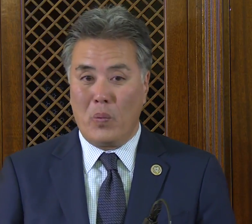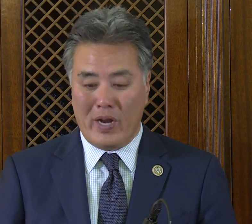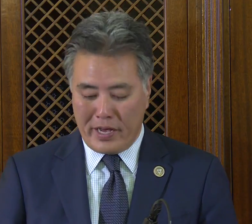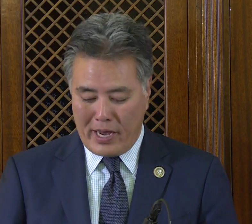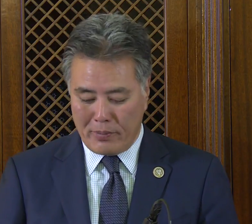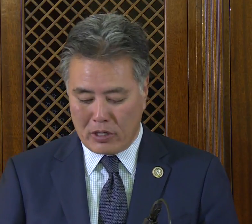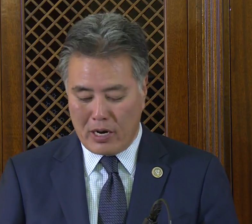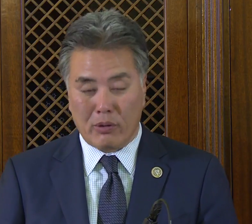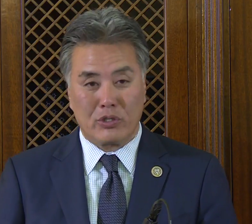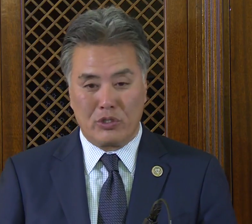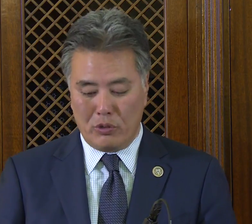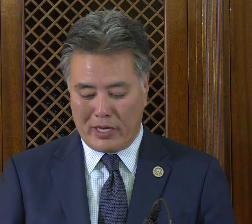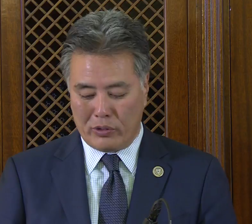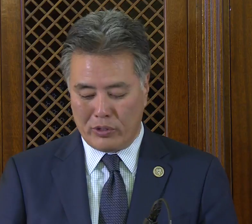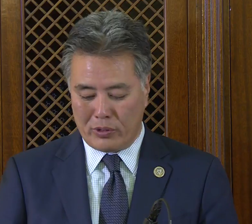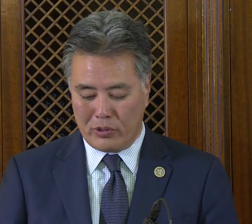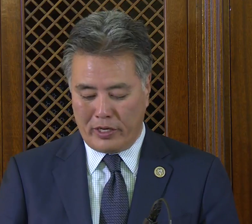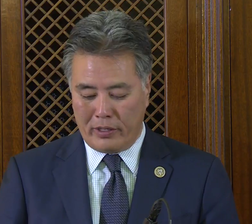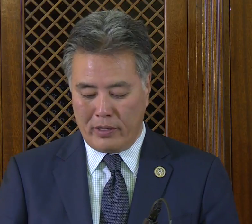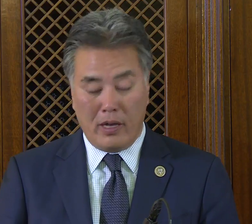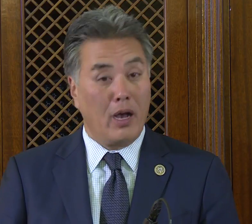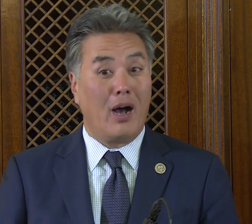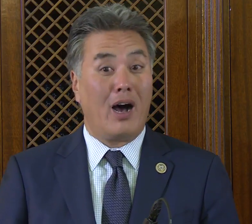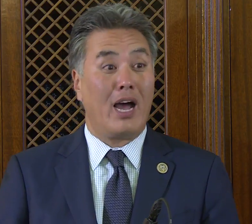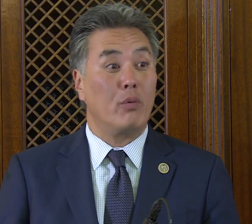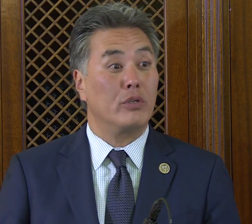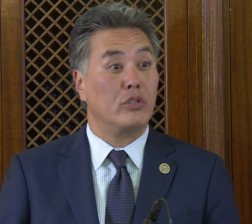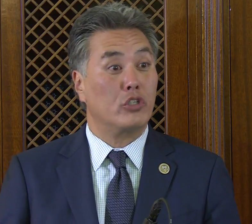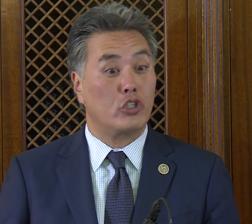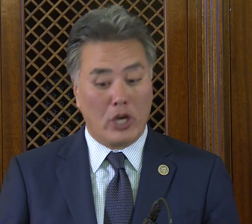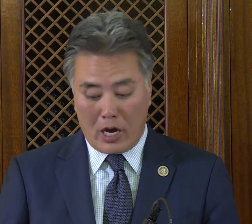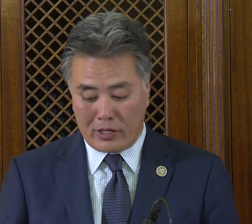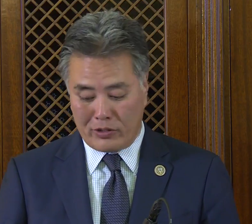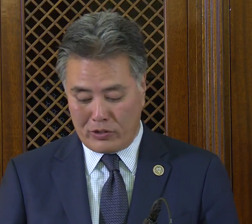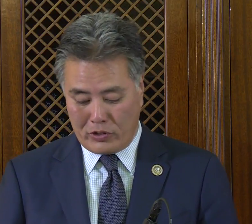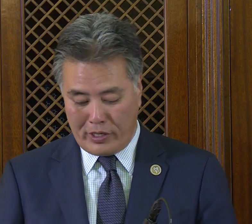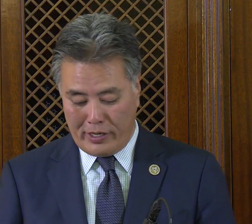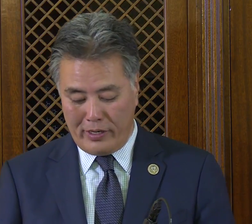When I came to Congress in 2013, I was shocked to see